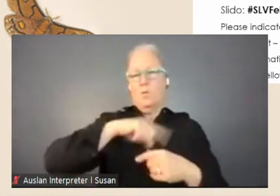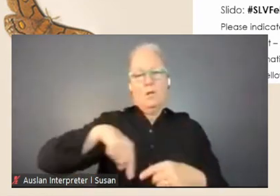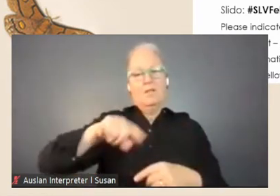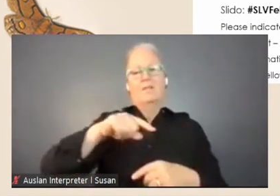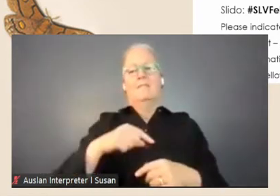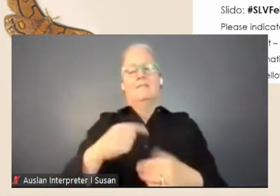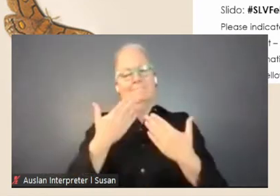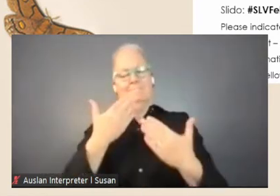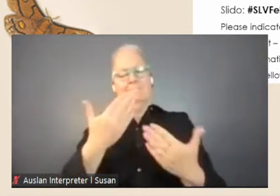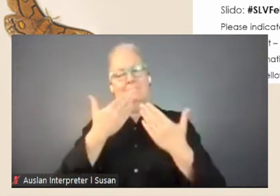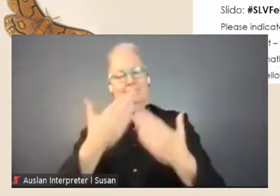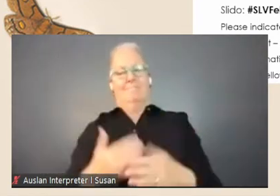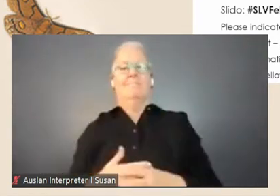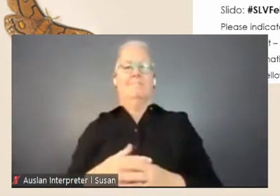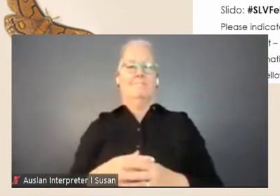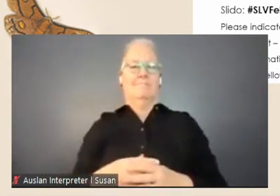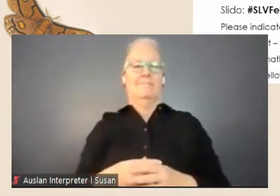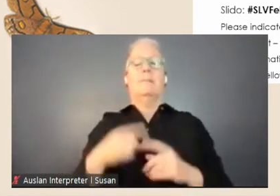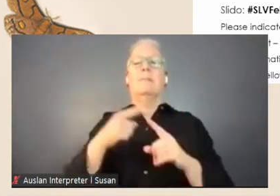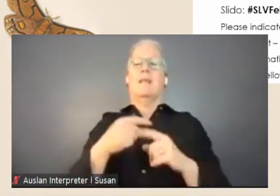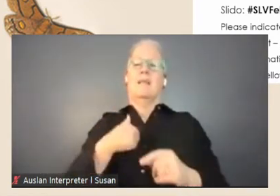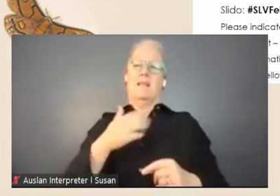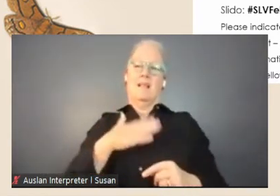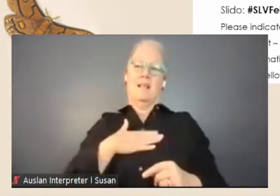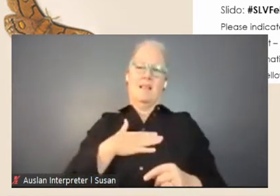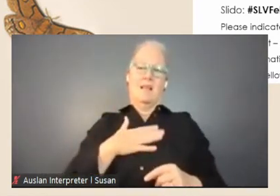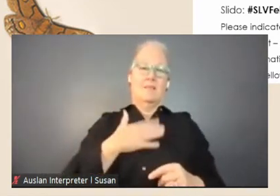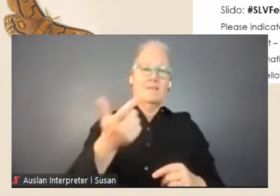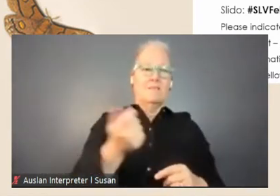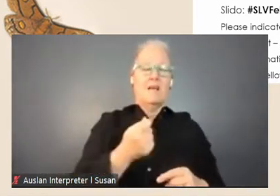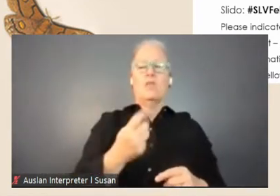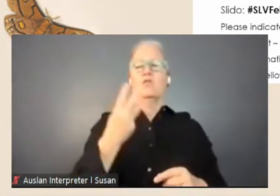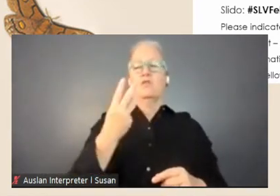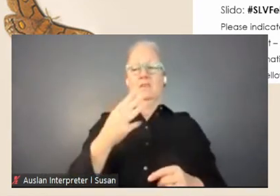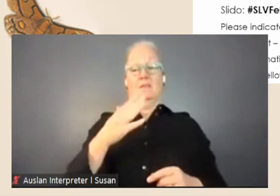I'd also like to invite and welcome three of my colleagues who are going to join us at this point,